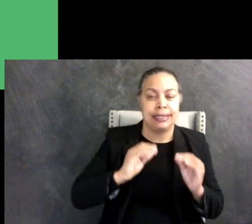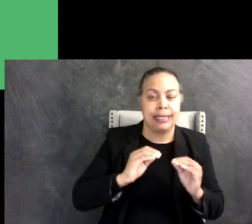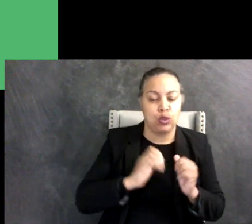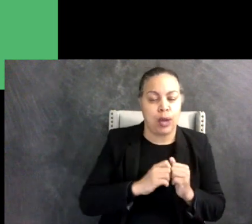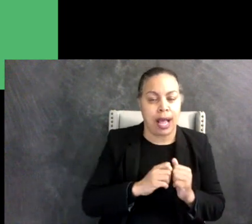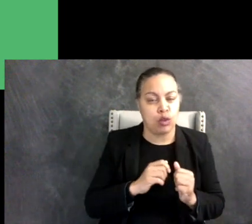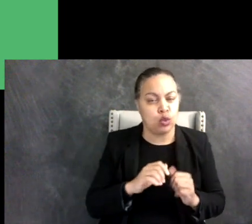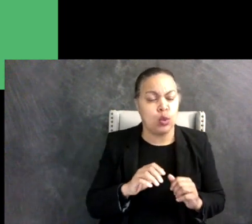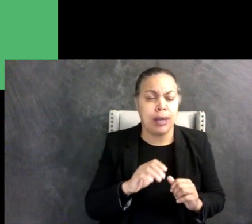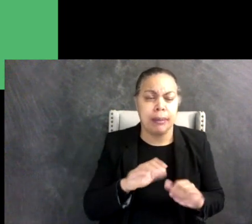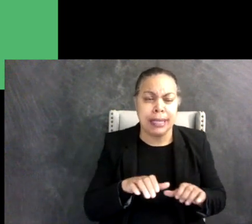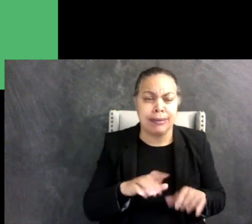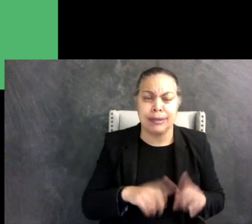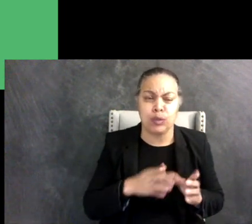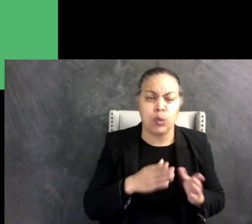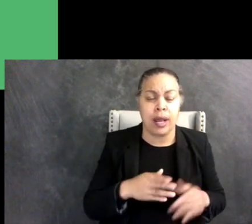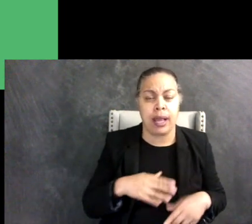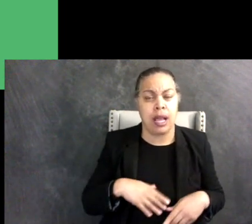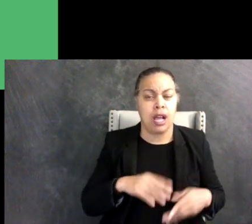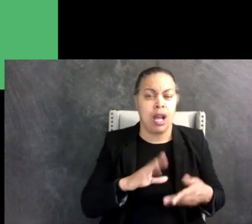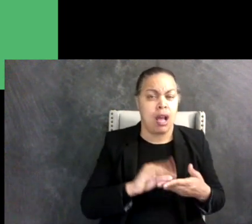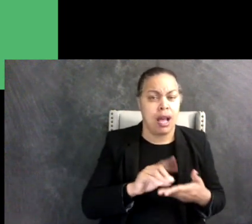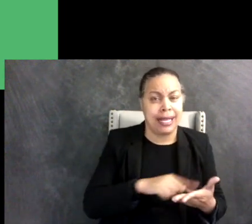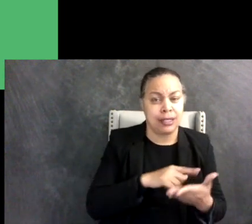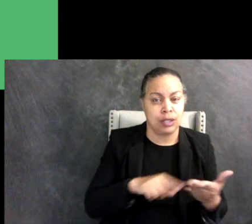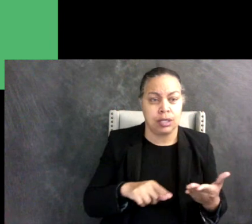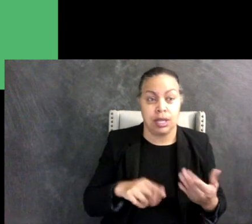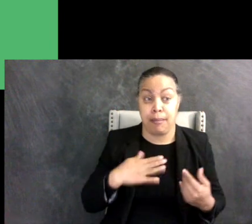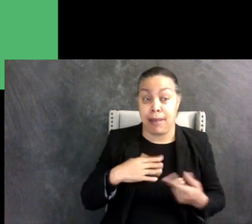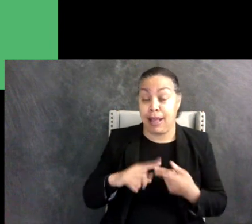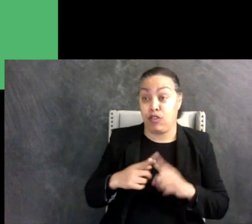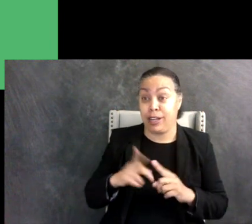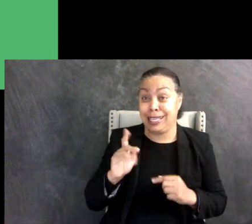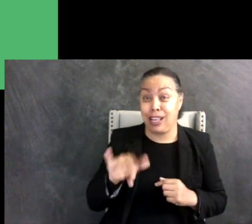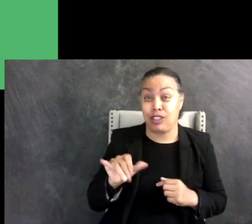belittling and harmful. My friend Kelsey was not my peer buddy, he is a real friend who is not autistic